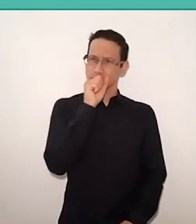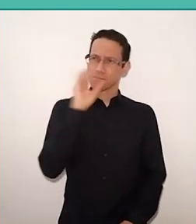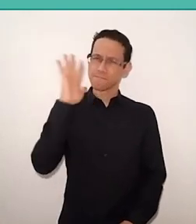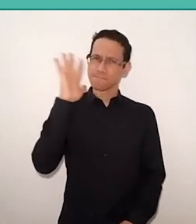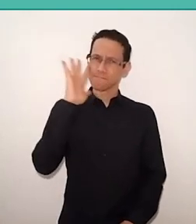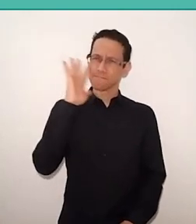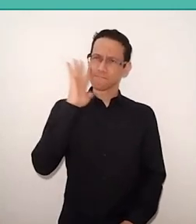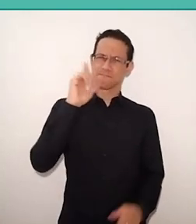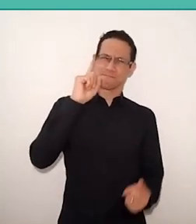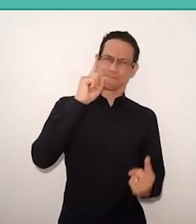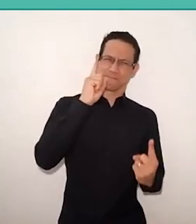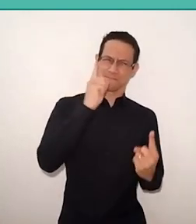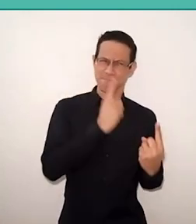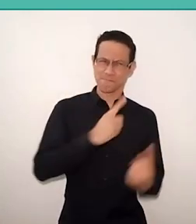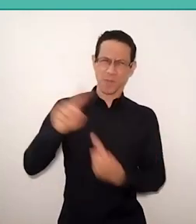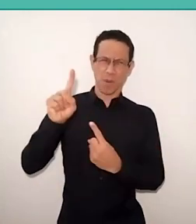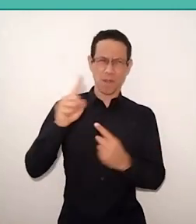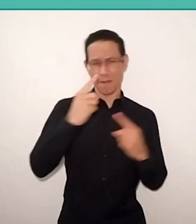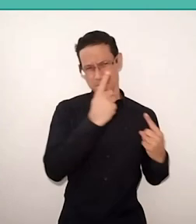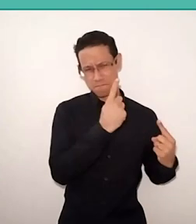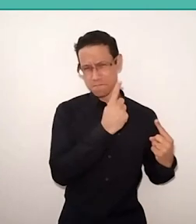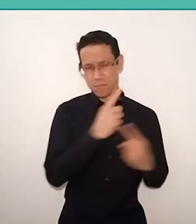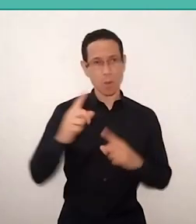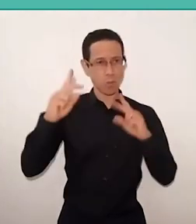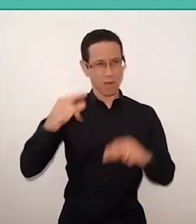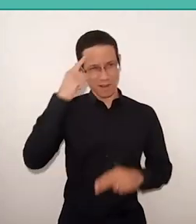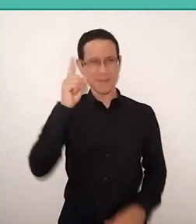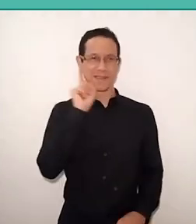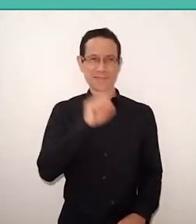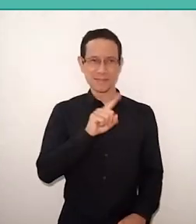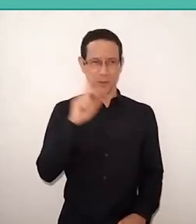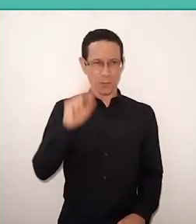because when we are attacked for free by a student, by a friend, by a relative,